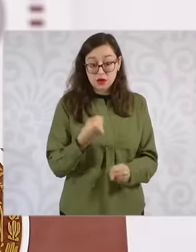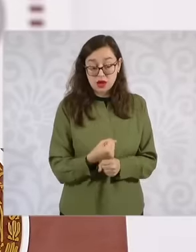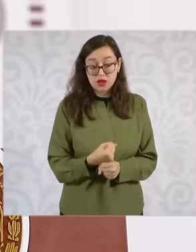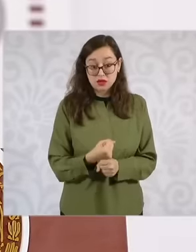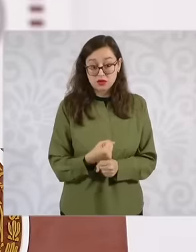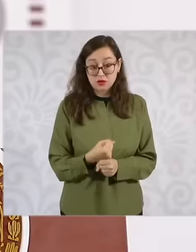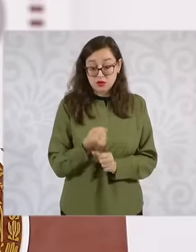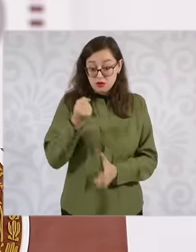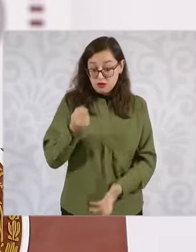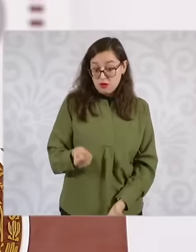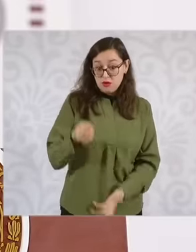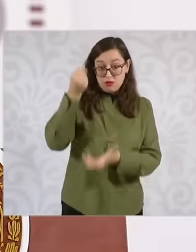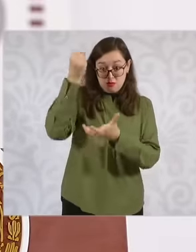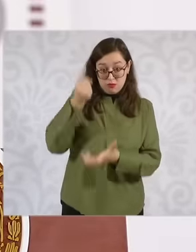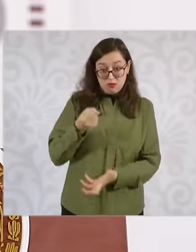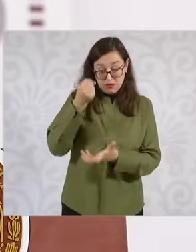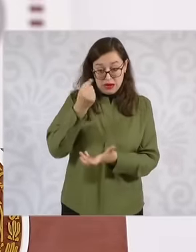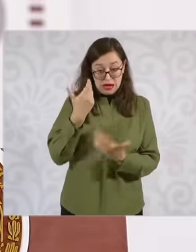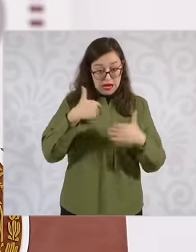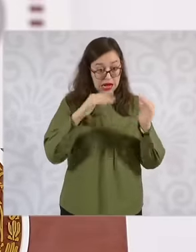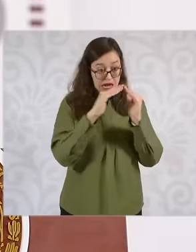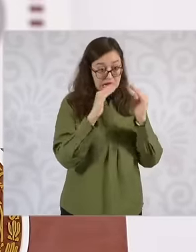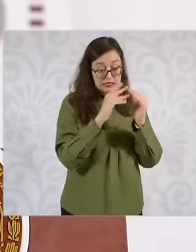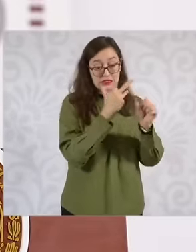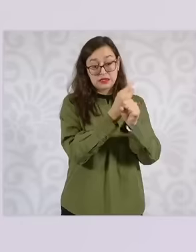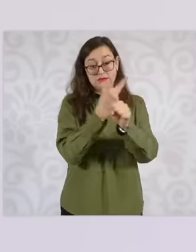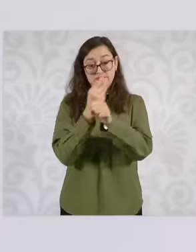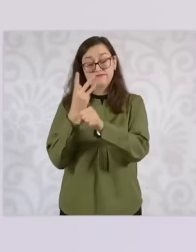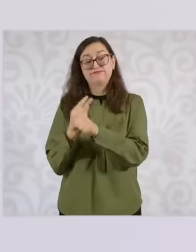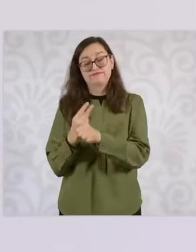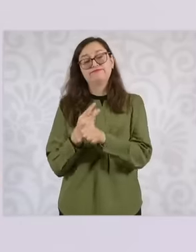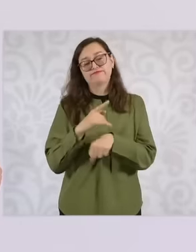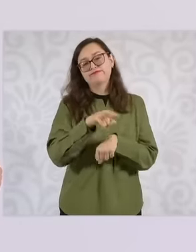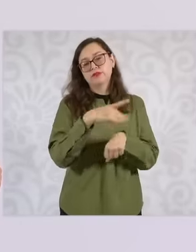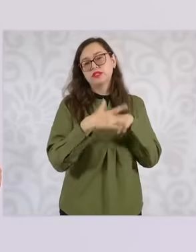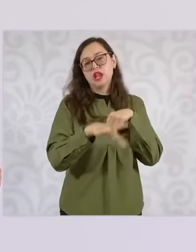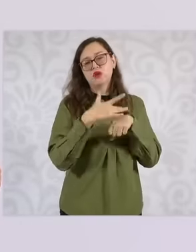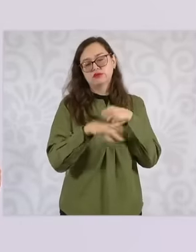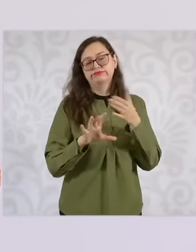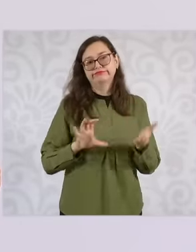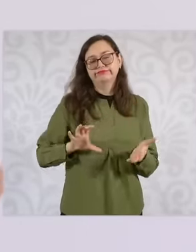of the housing improvement budget for the East of the State of Mexico so